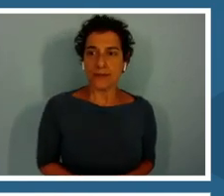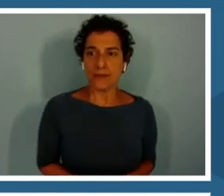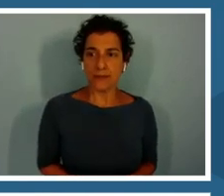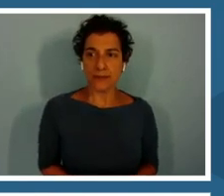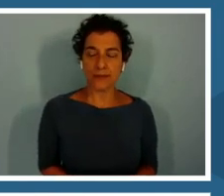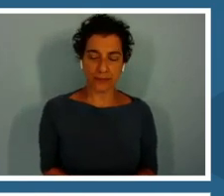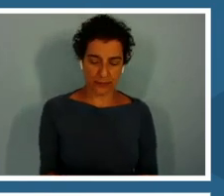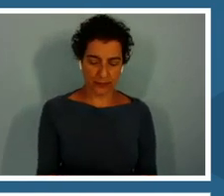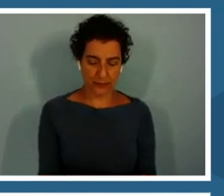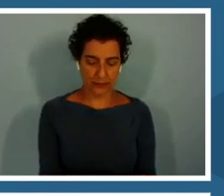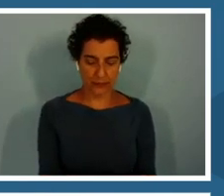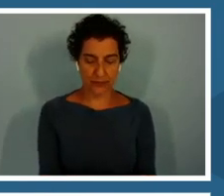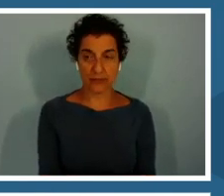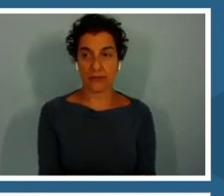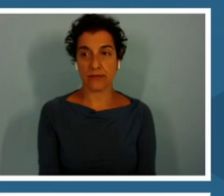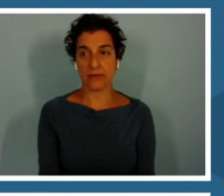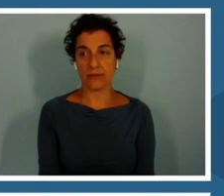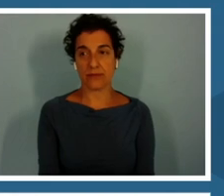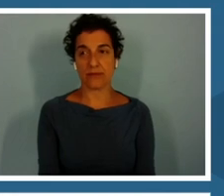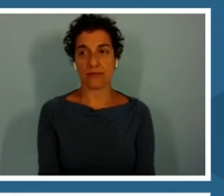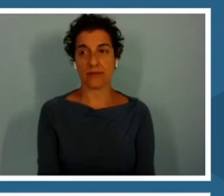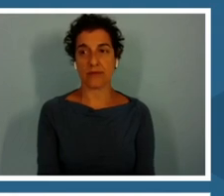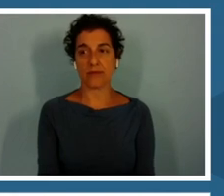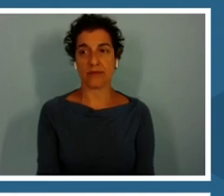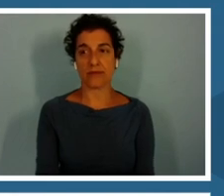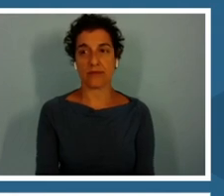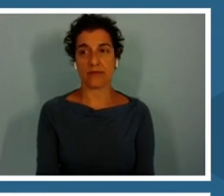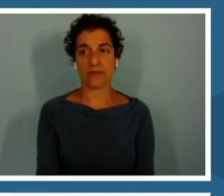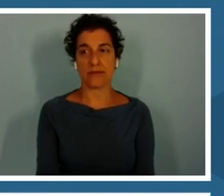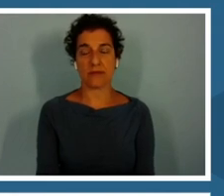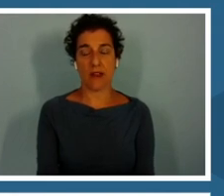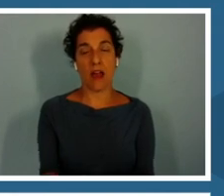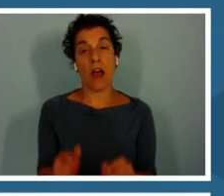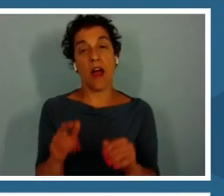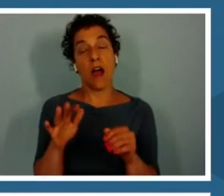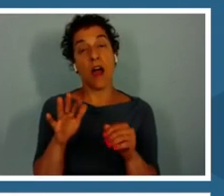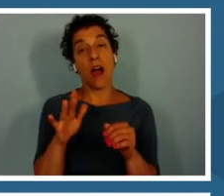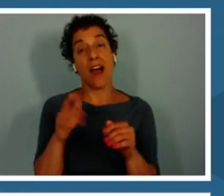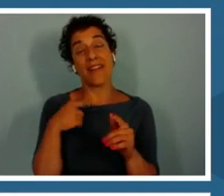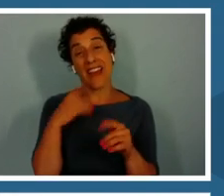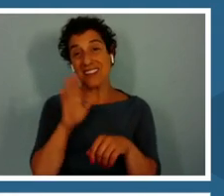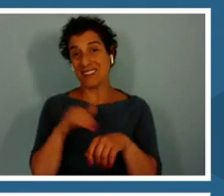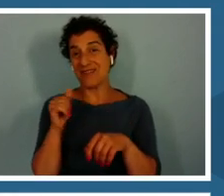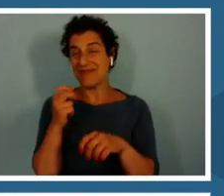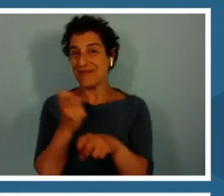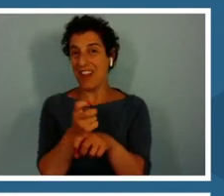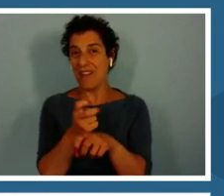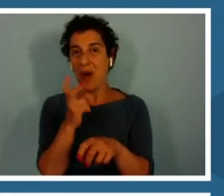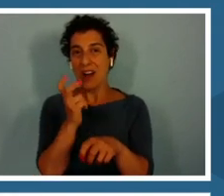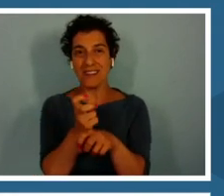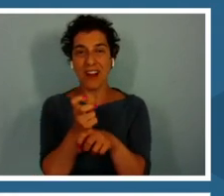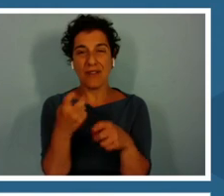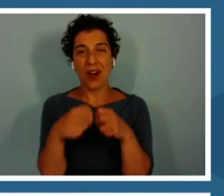I think that is a tough one. Again, I think it goes back to that idea, you cannot do it in a vacuum.